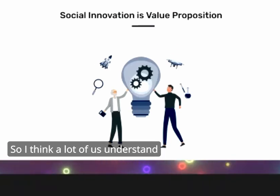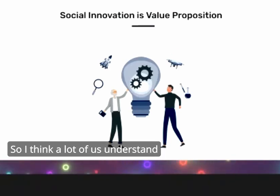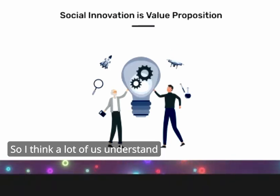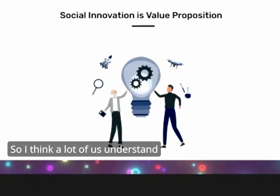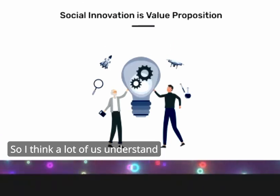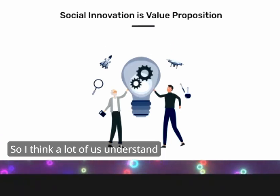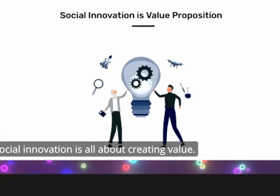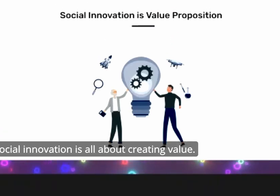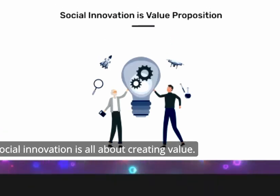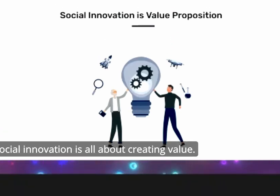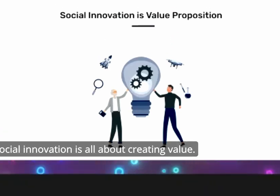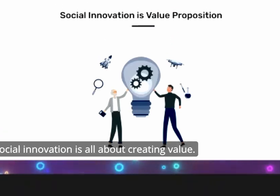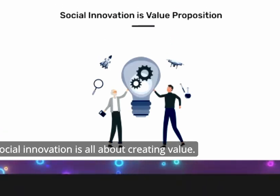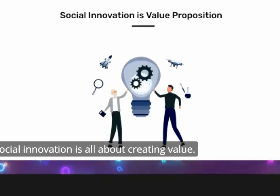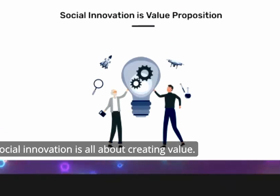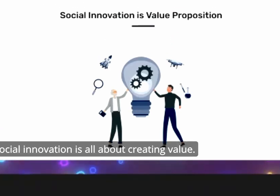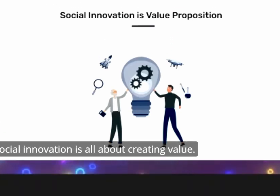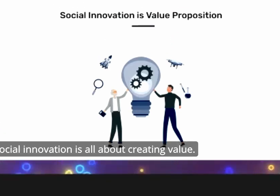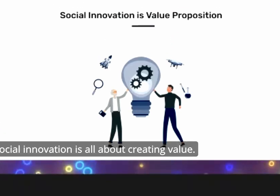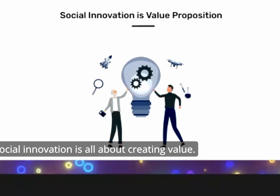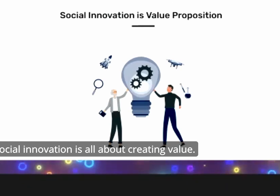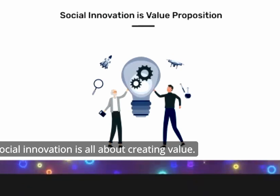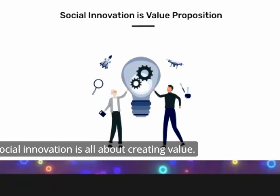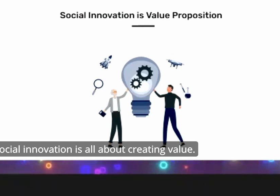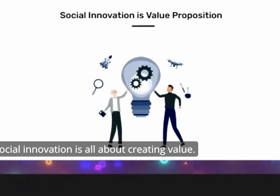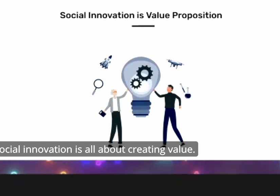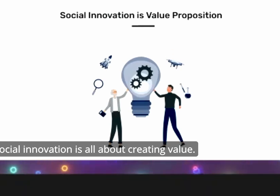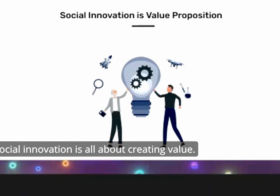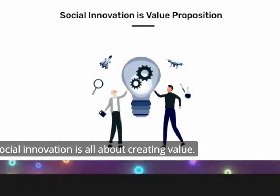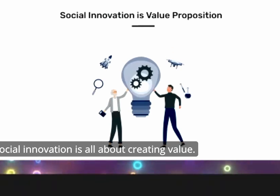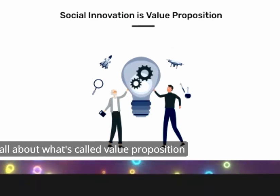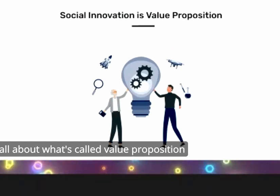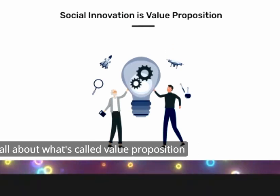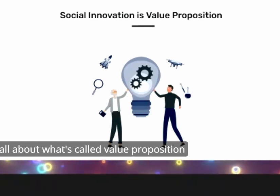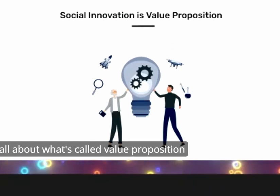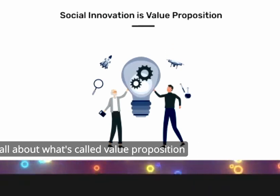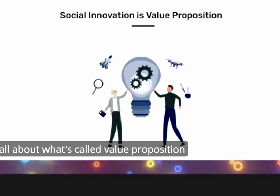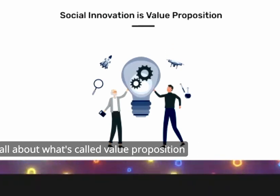so I think a lot of us understand that social Innovation is all about creating value it's